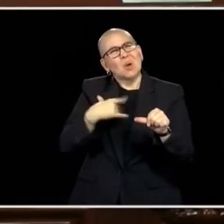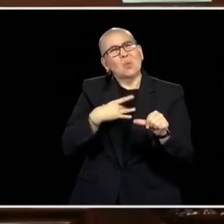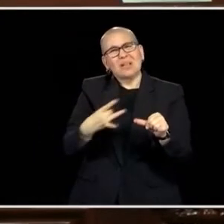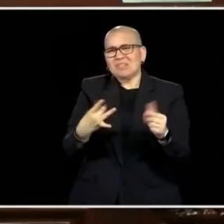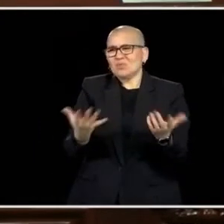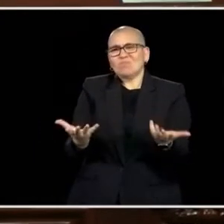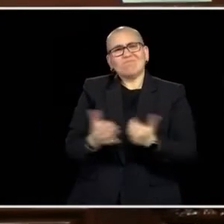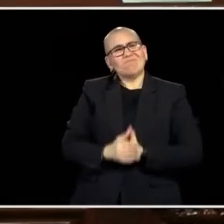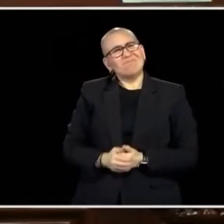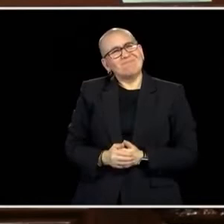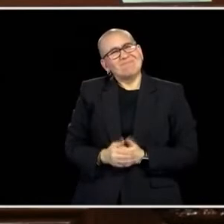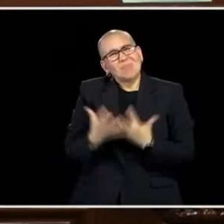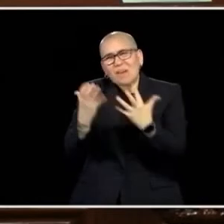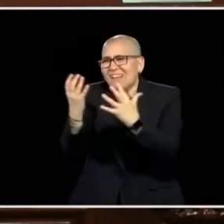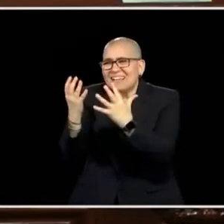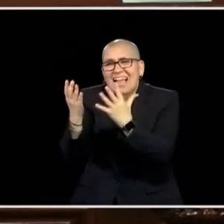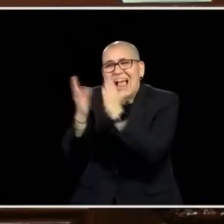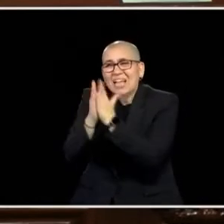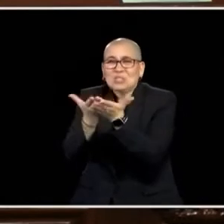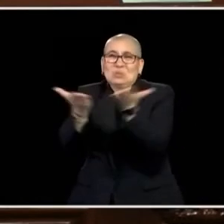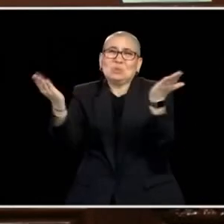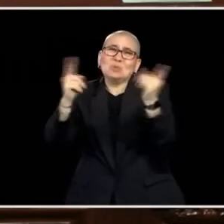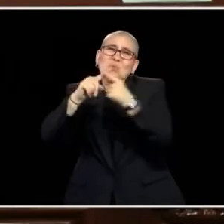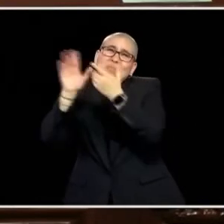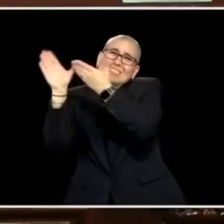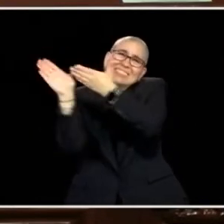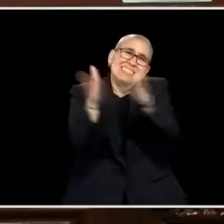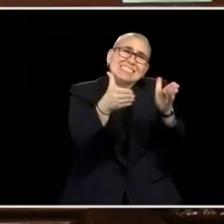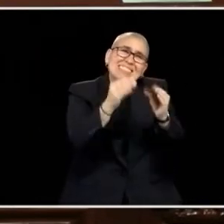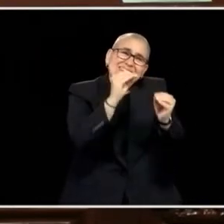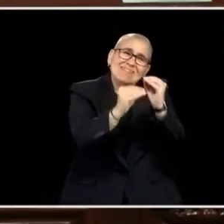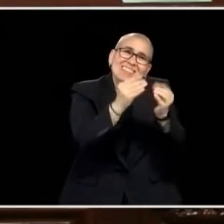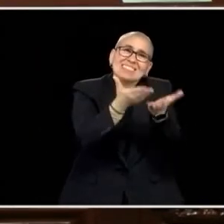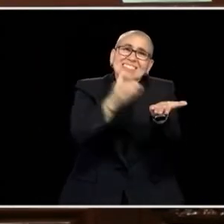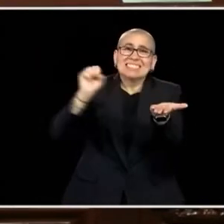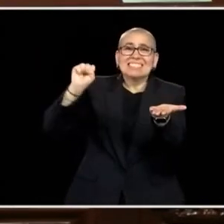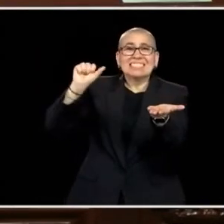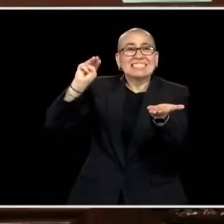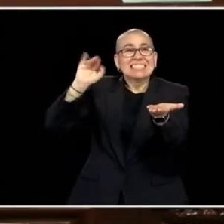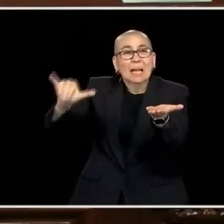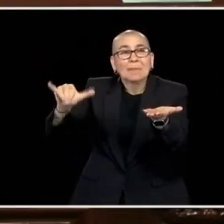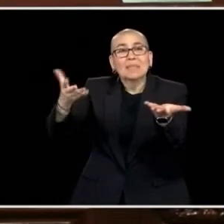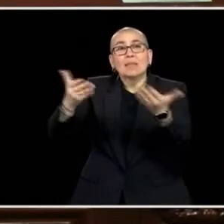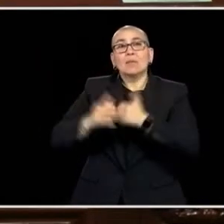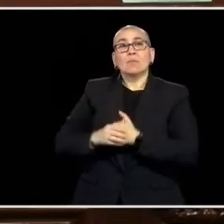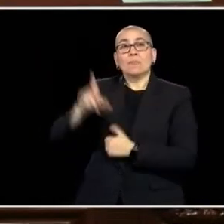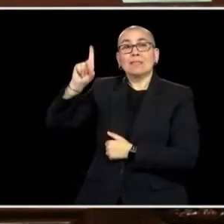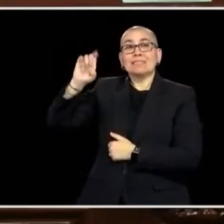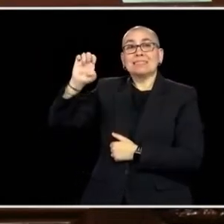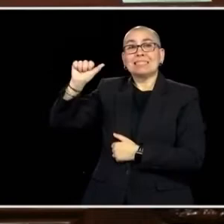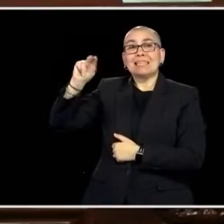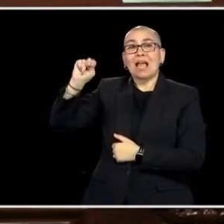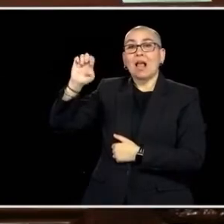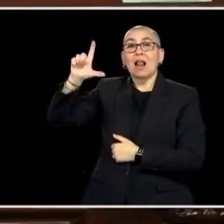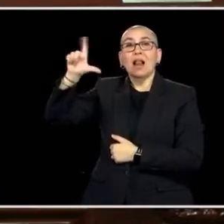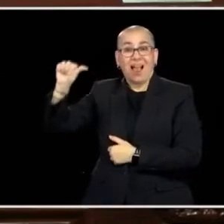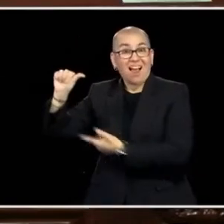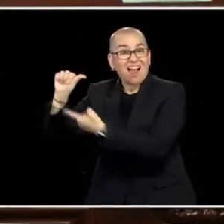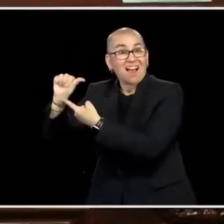LET'S GET A COMPROMISE, LET'S GET HIS FIXED. NOW IS NOT THE TIME FOR SAMMY OR DONELLA TO HAVE A TAX INCREASE AND WE CAN MAKE SURE